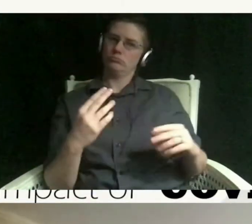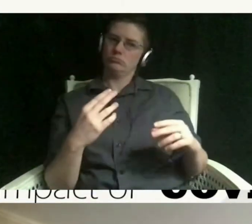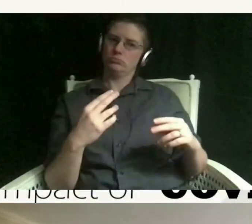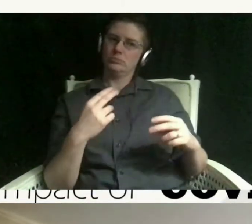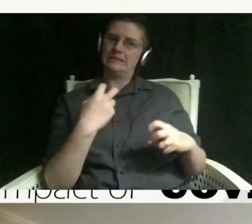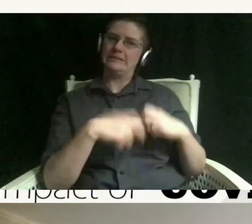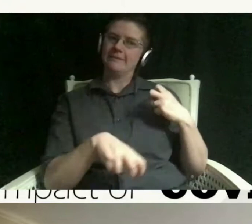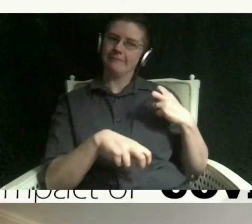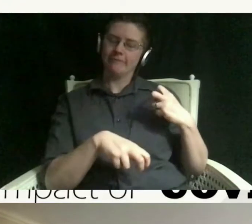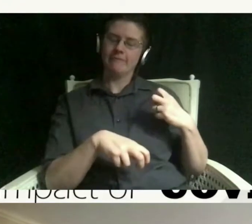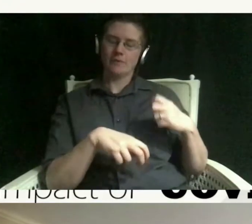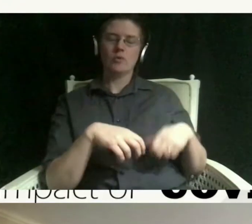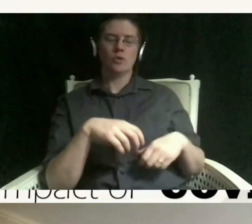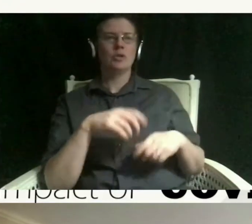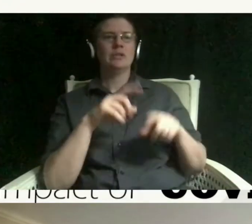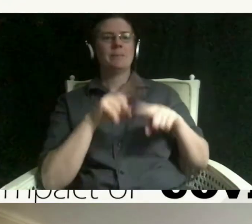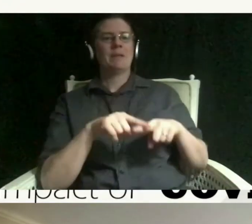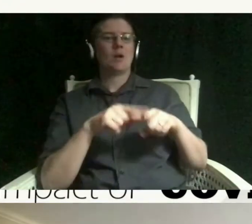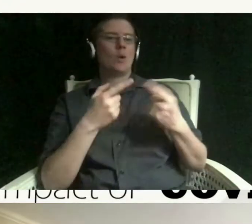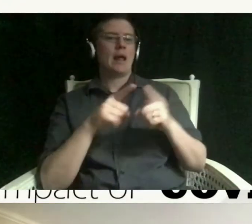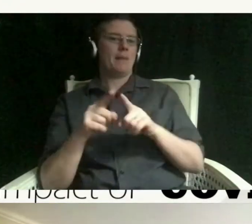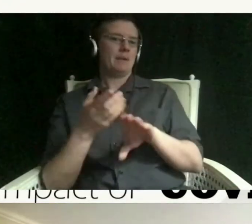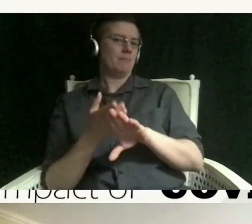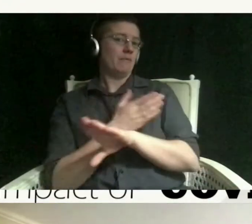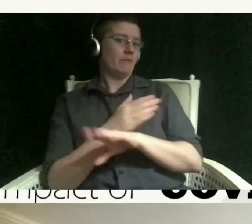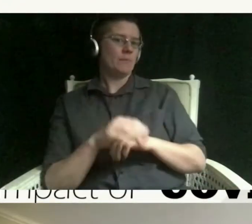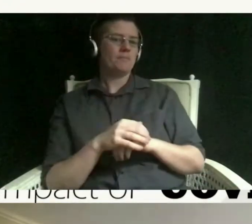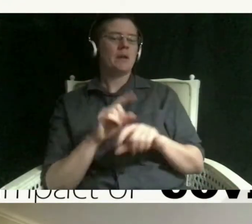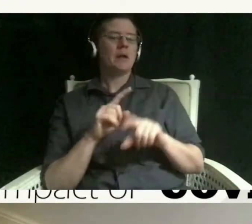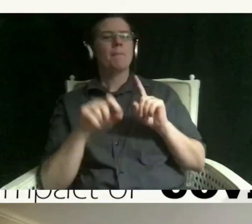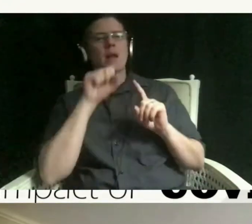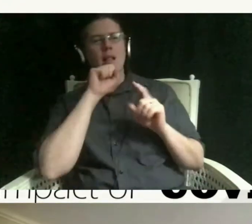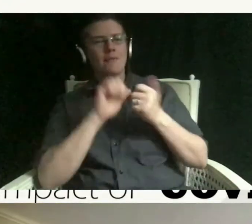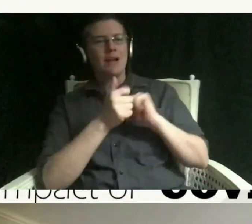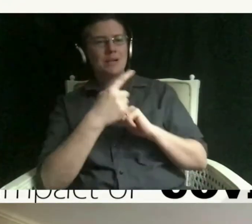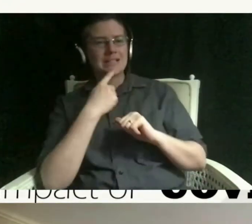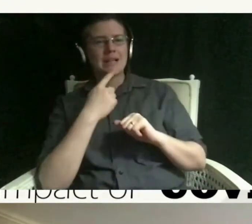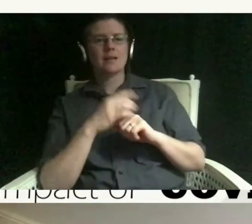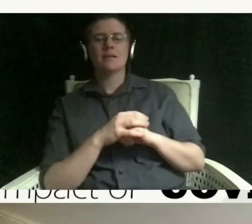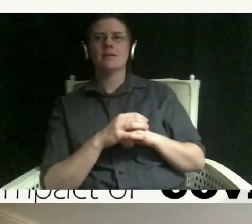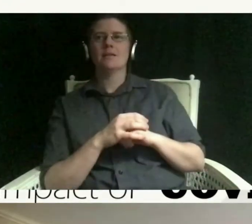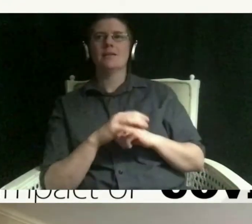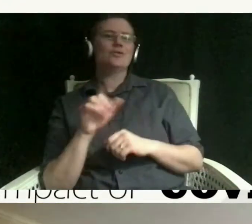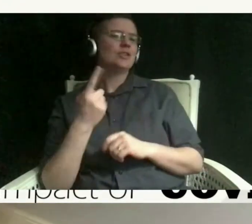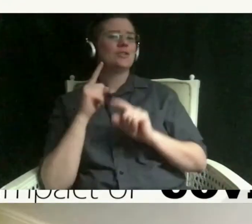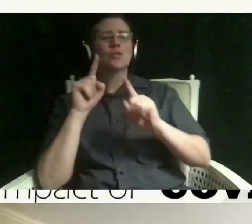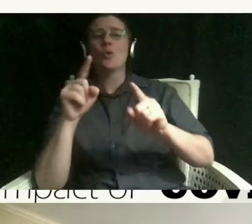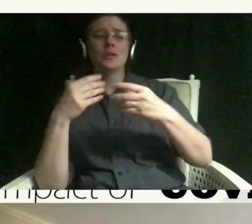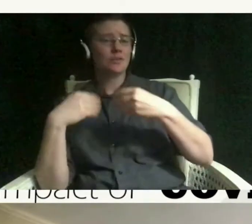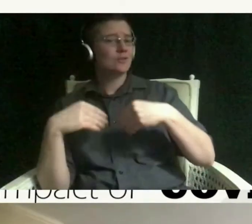the relationship but i love how he said just going to the store was something that he probably never